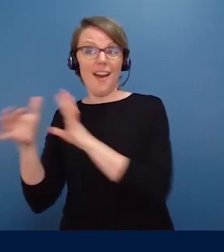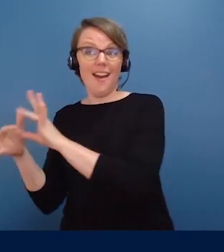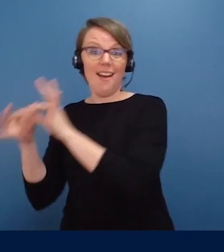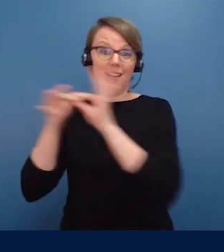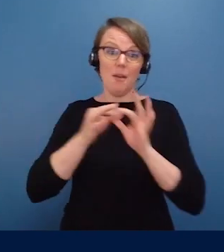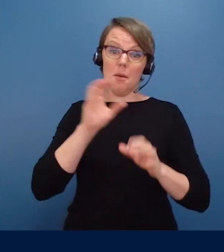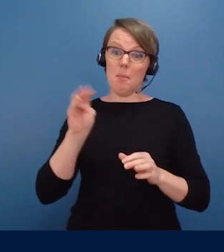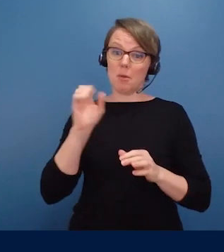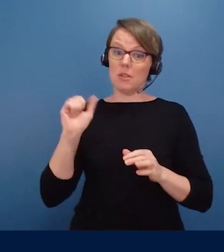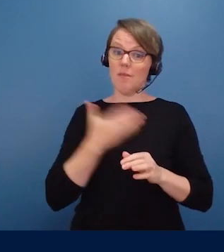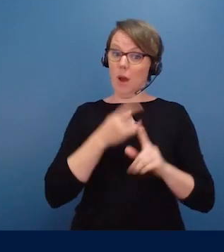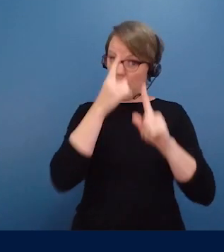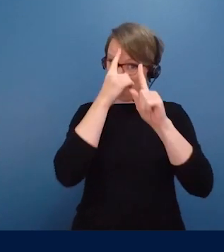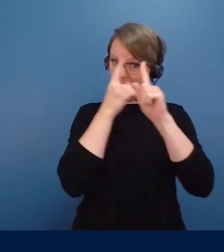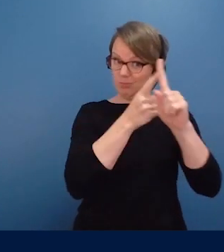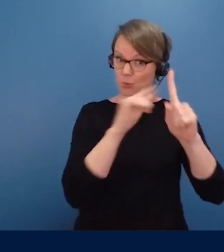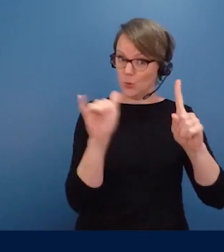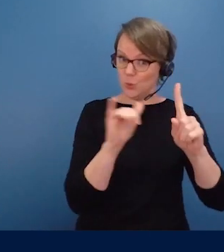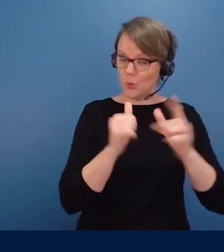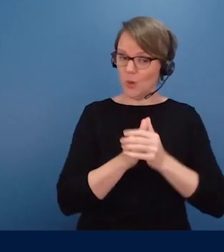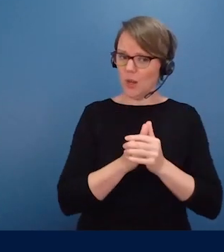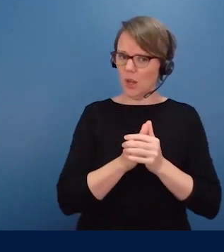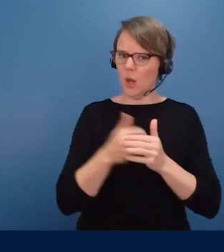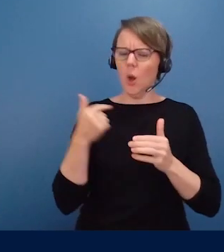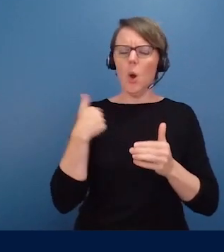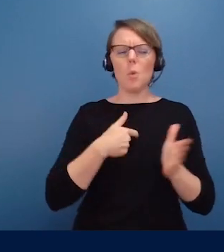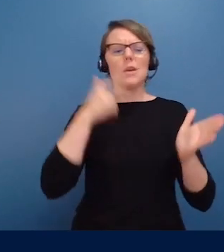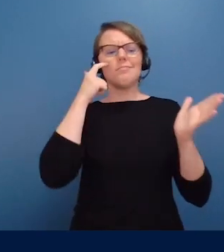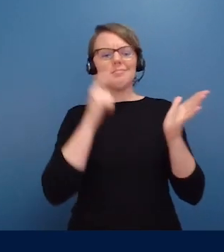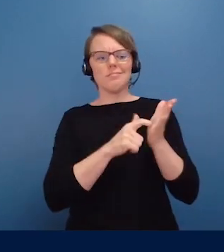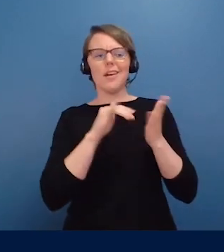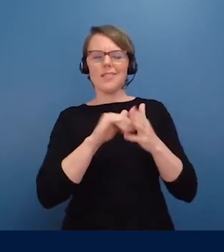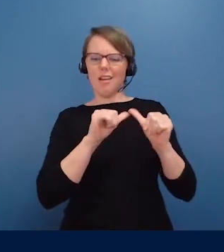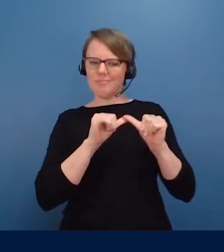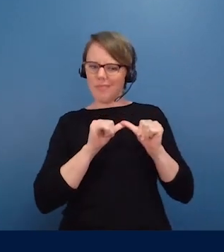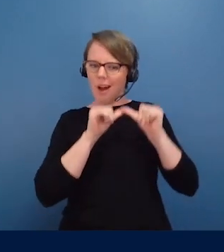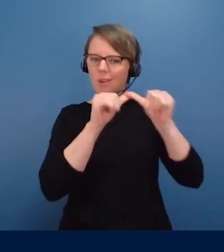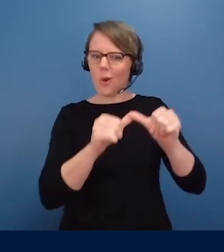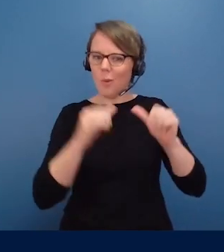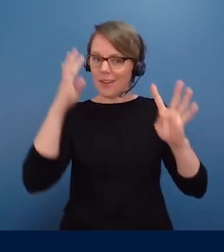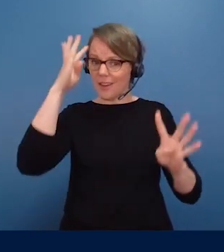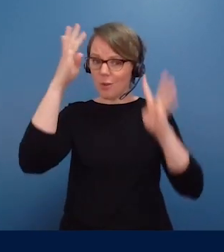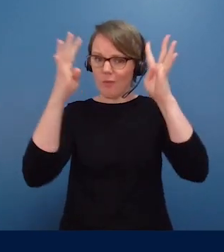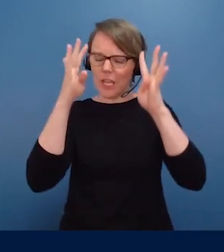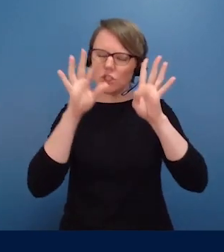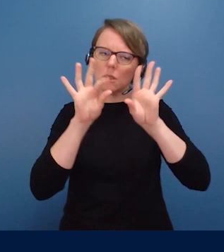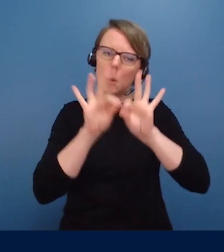We see ongoing technology innovation is playing a fundamental role, not just this year,